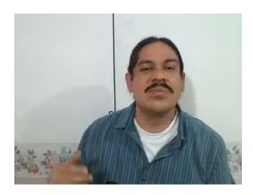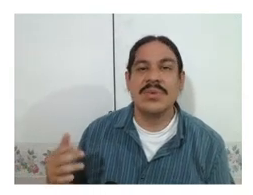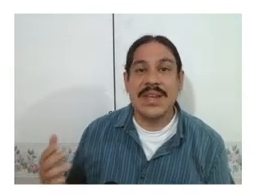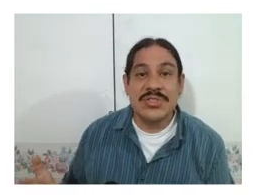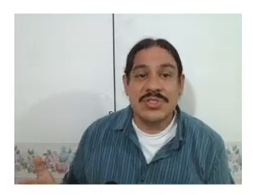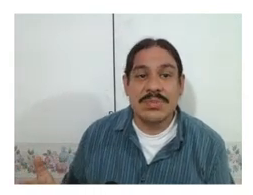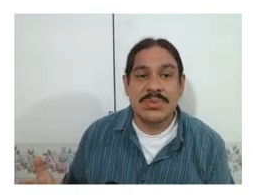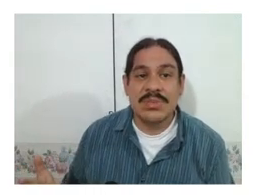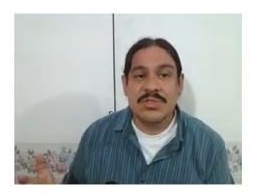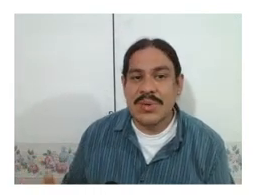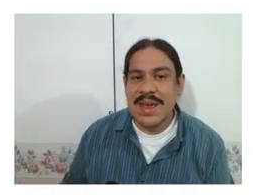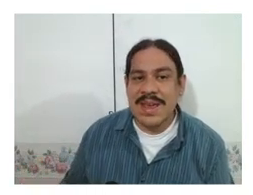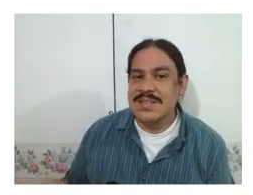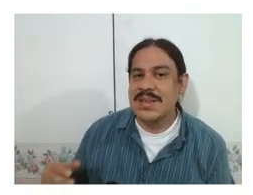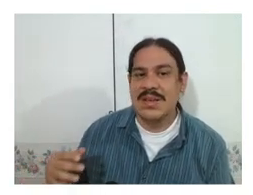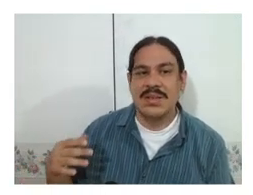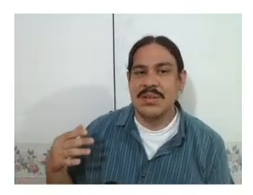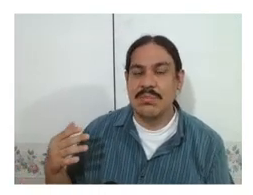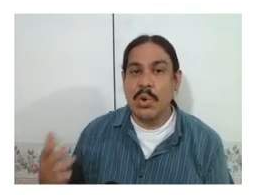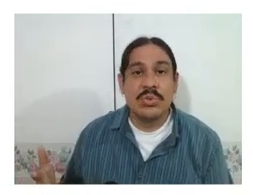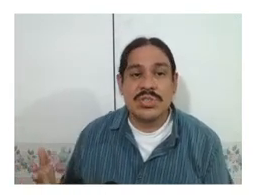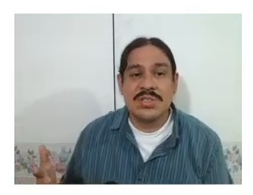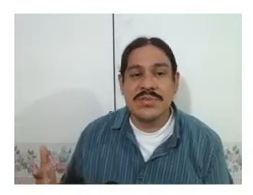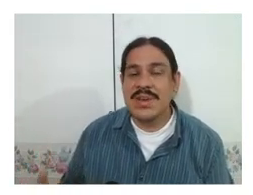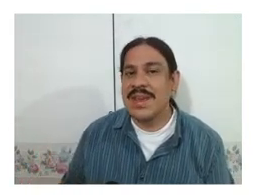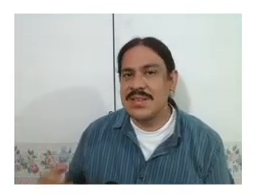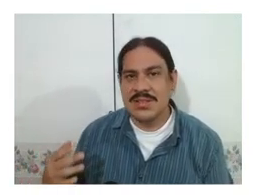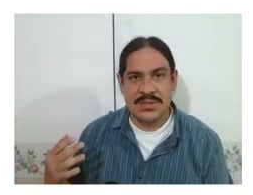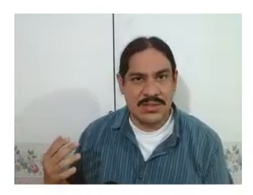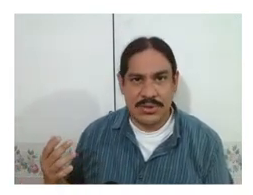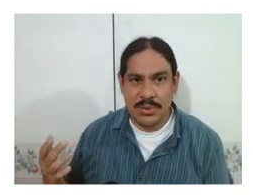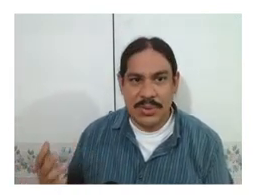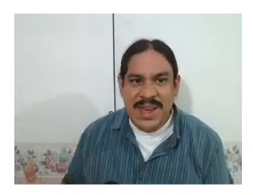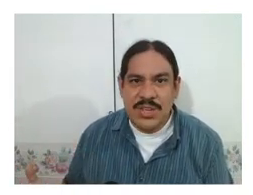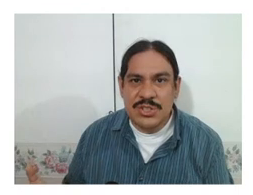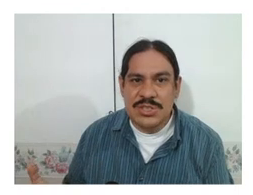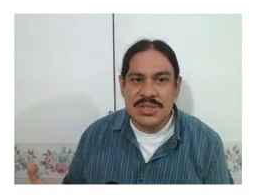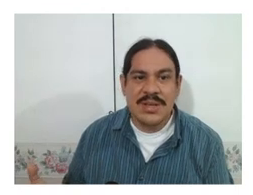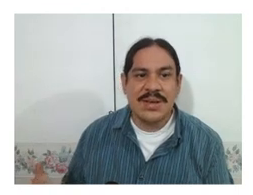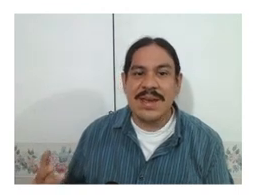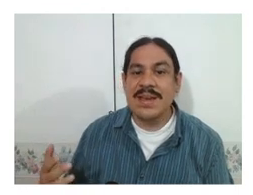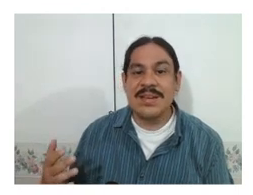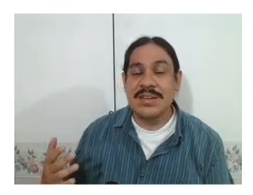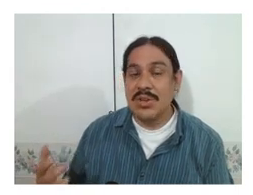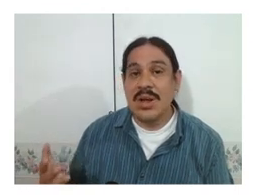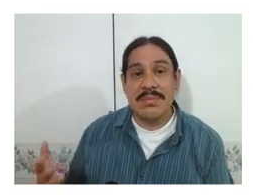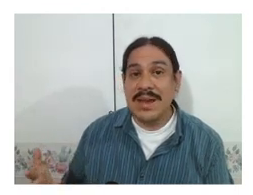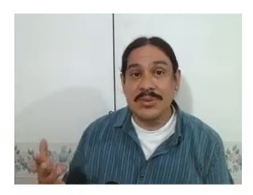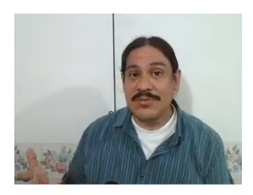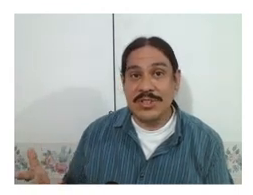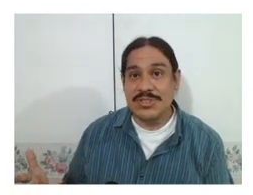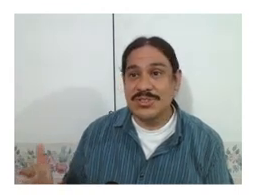relationship between the two hands, the motions of your hands their location and any non-manual